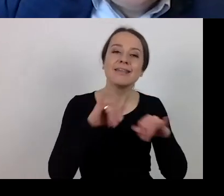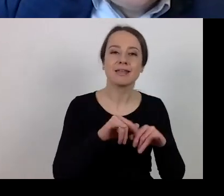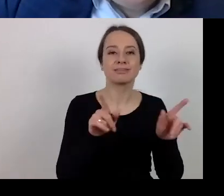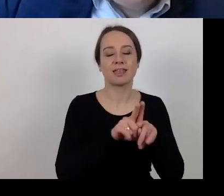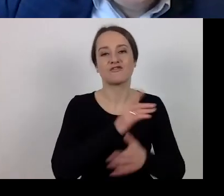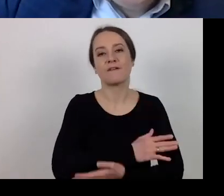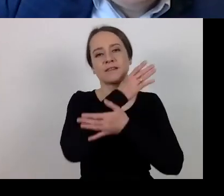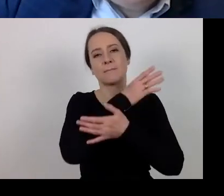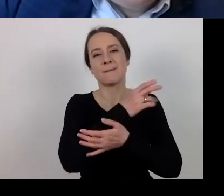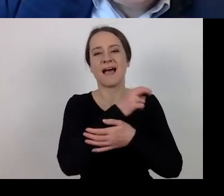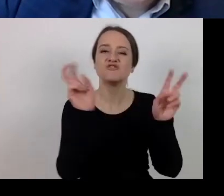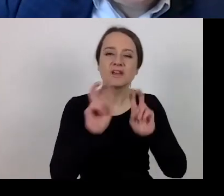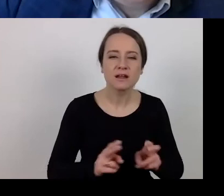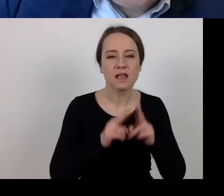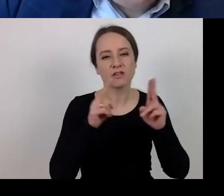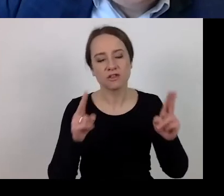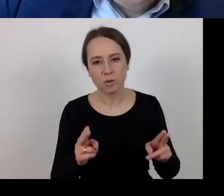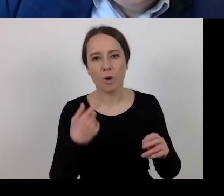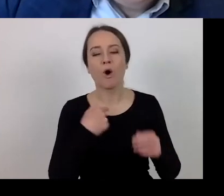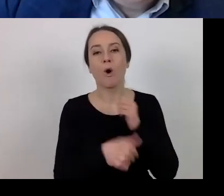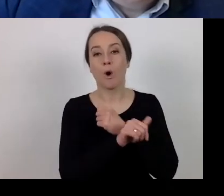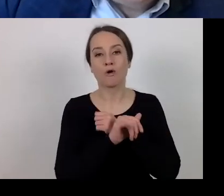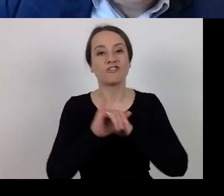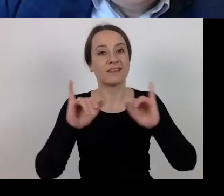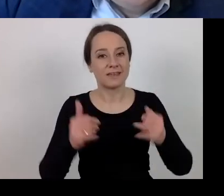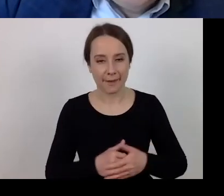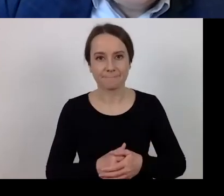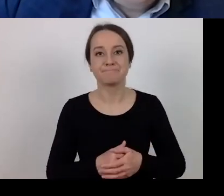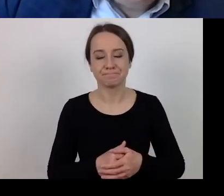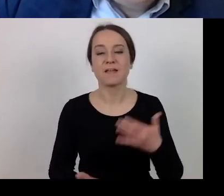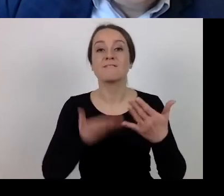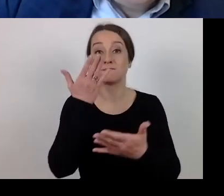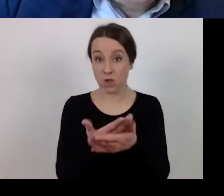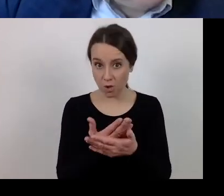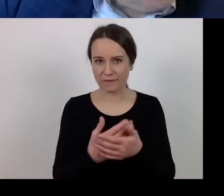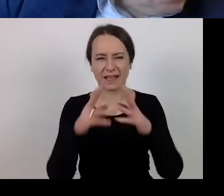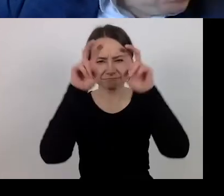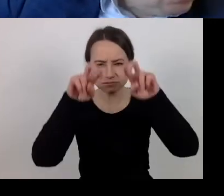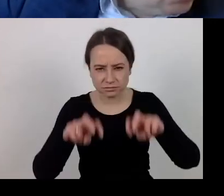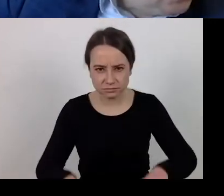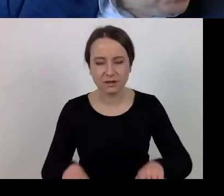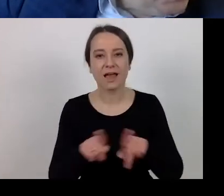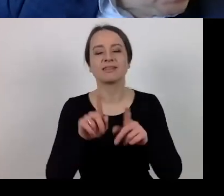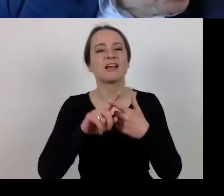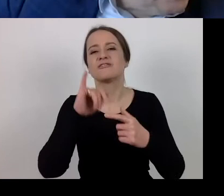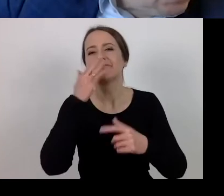Firstly, it consists in assessing the proposal remotely, looking at the possible financial instruments.